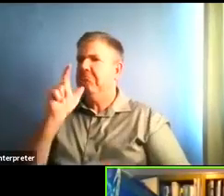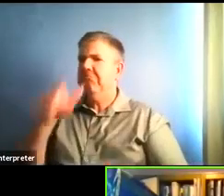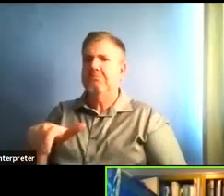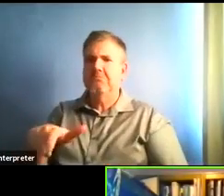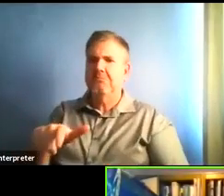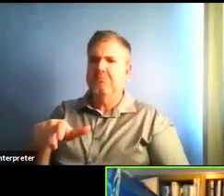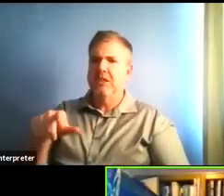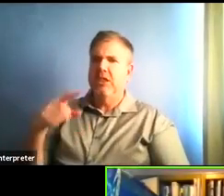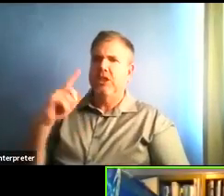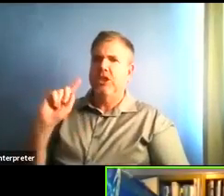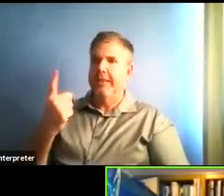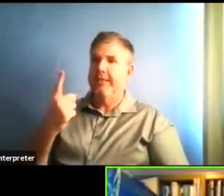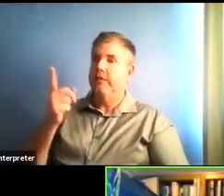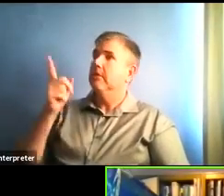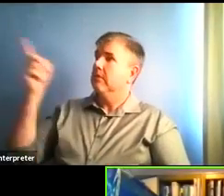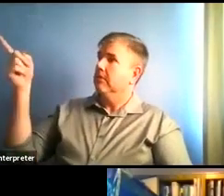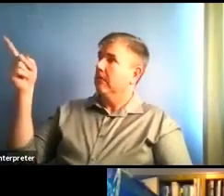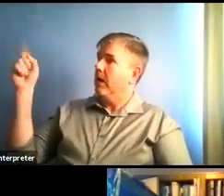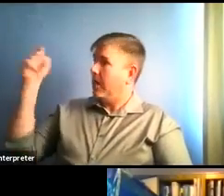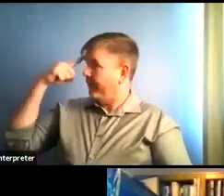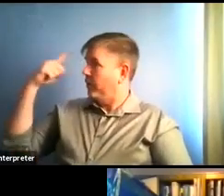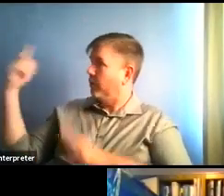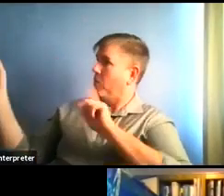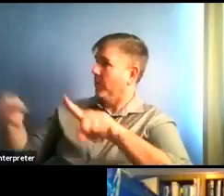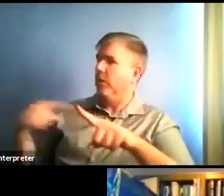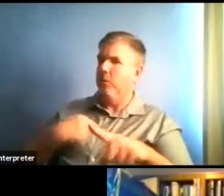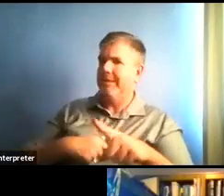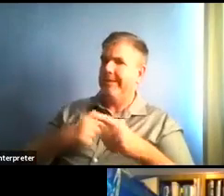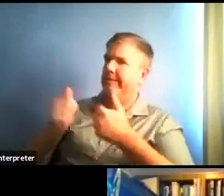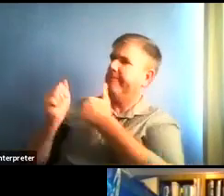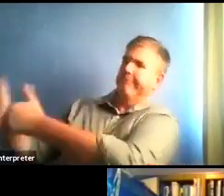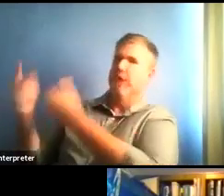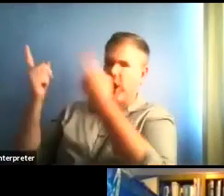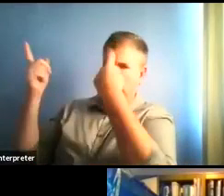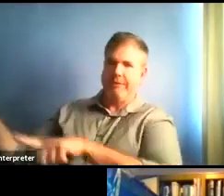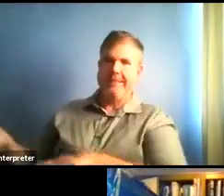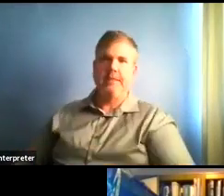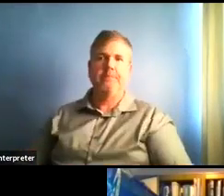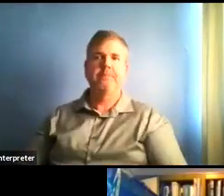The question I have is regarding the the higher education, what